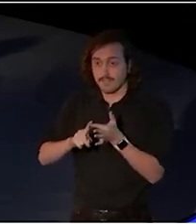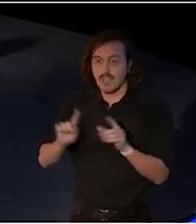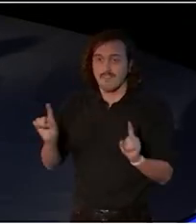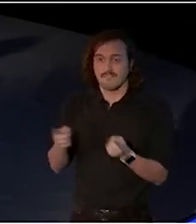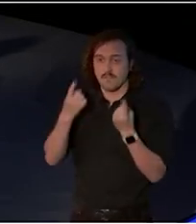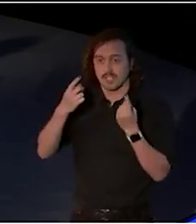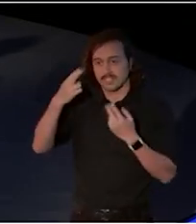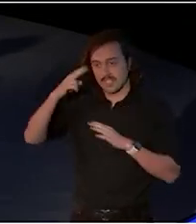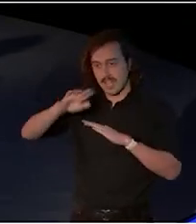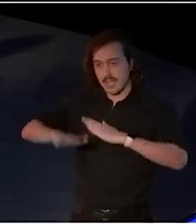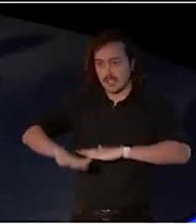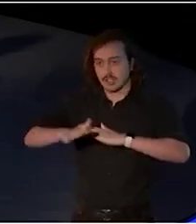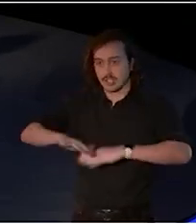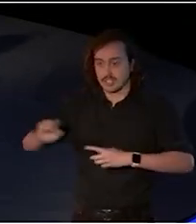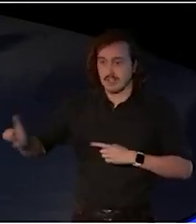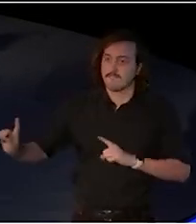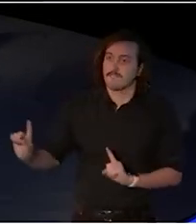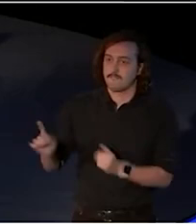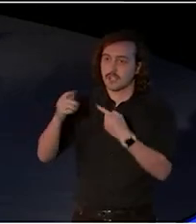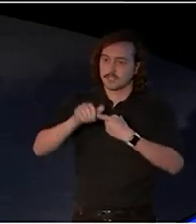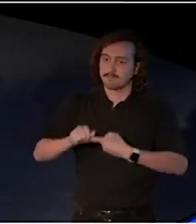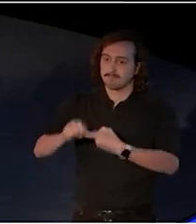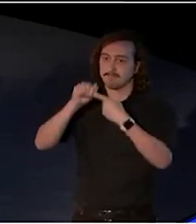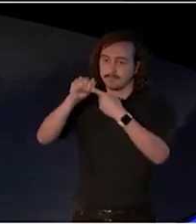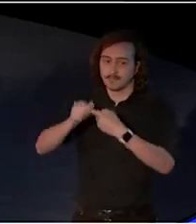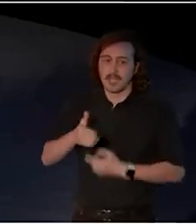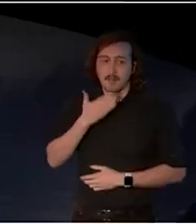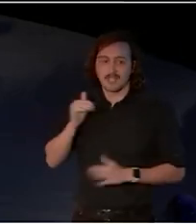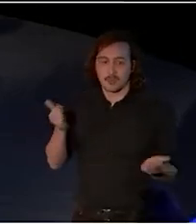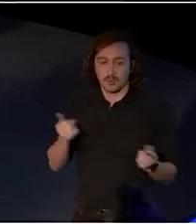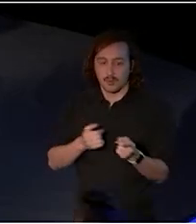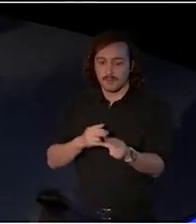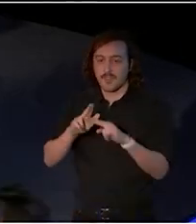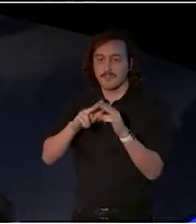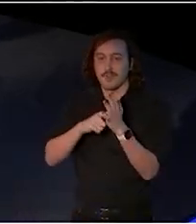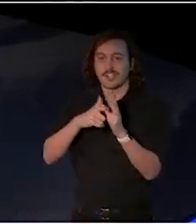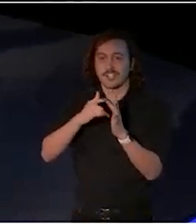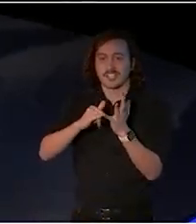Nations Arts and Culture, Franchesca Cubillo.